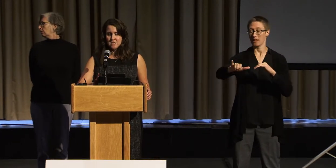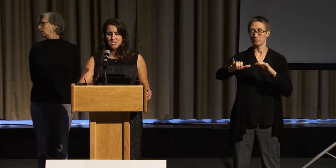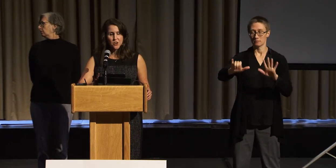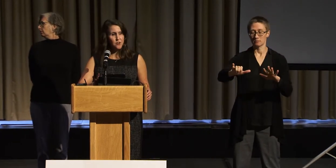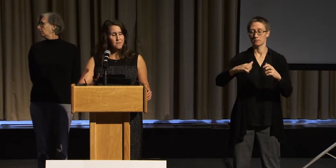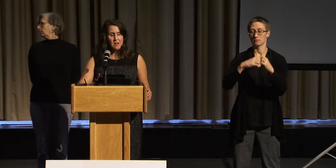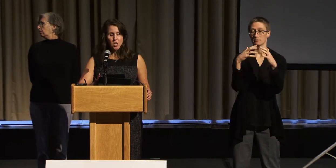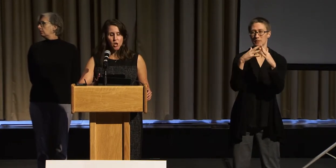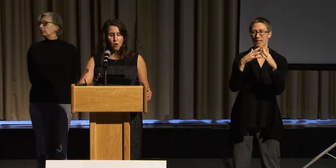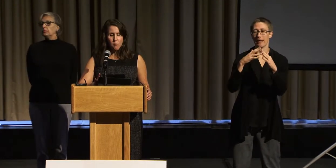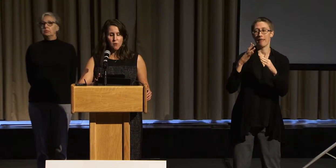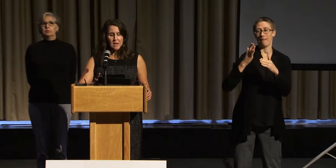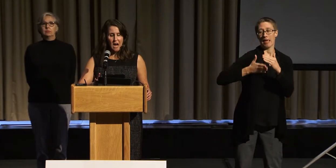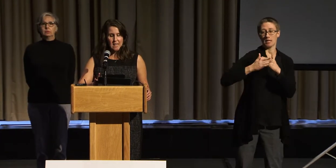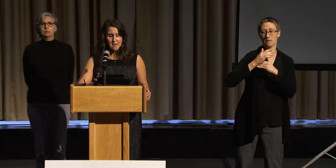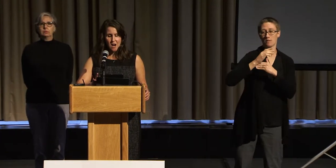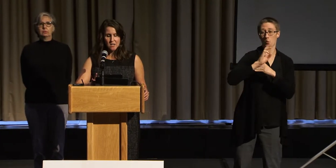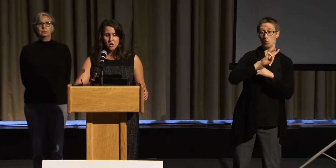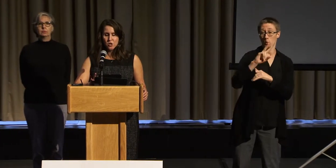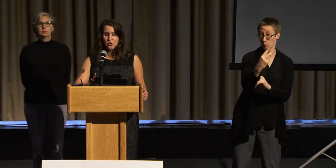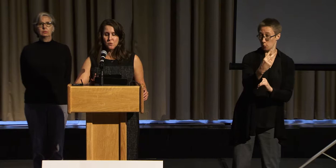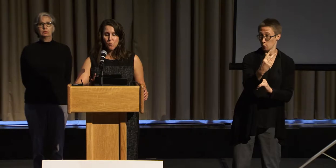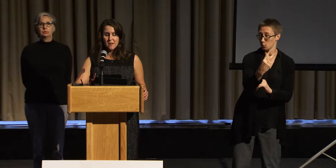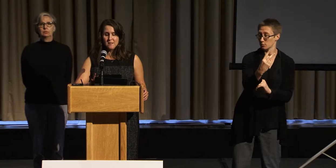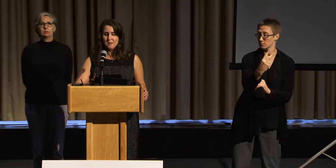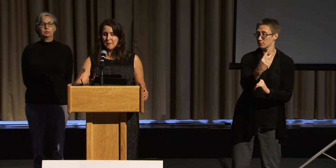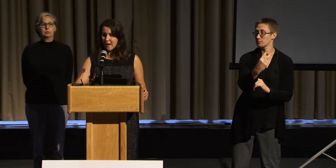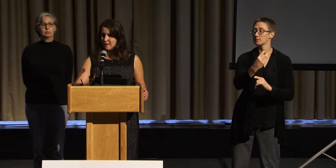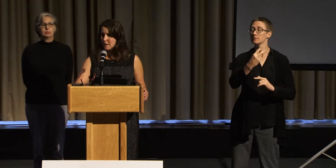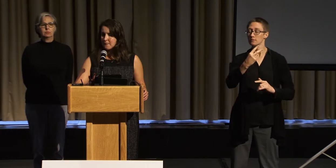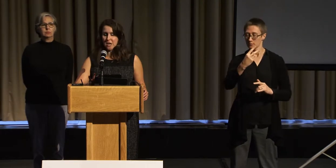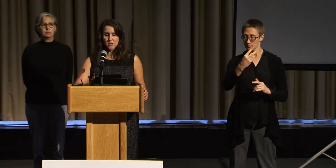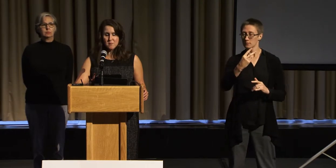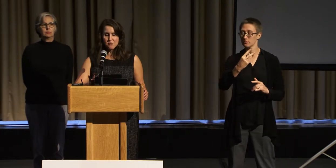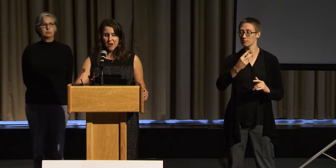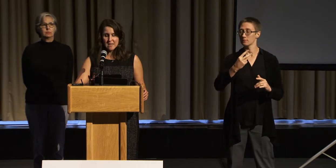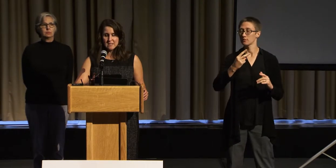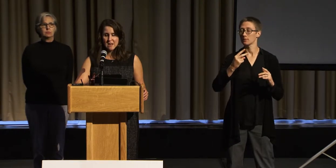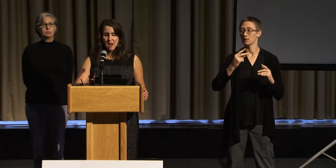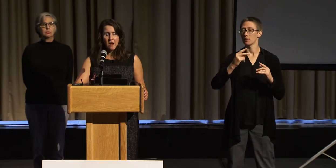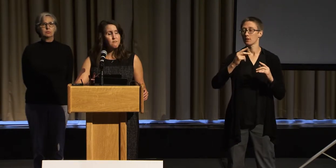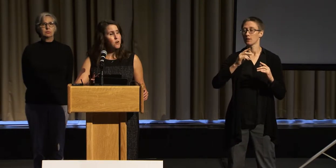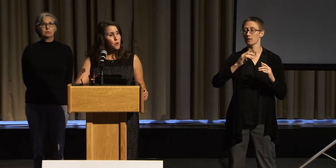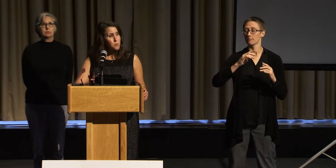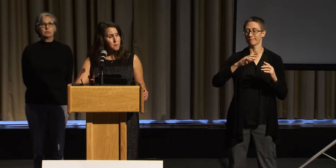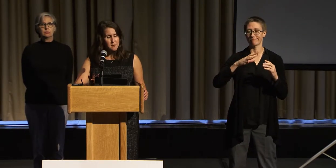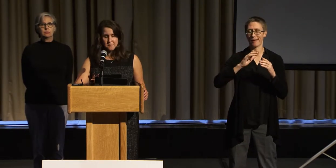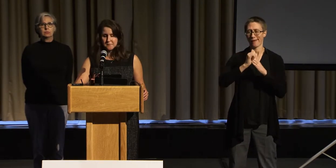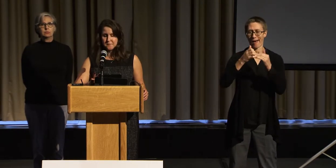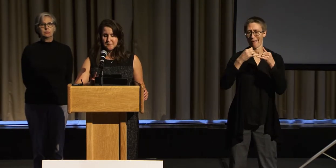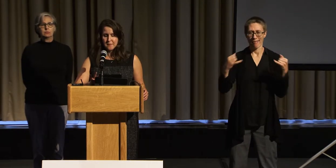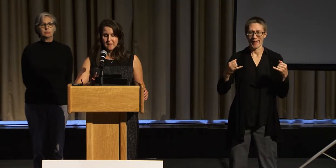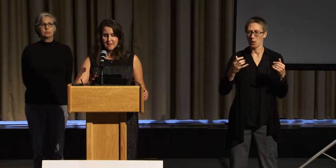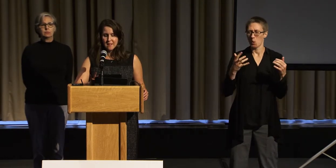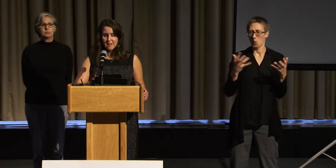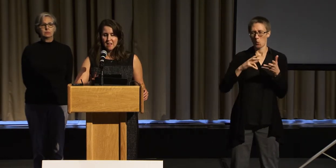to serve as a global guideline to what is meant by "human rights" and for whom.